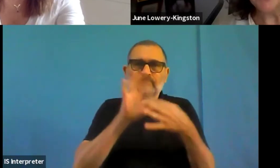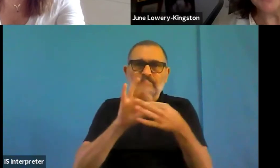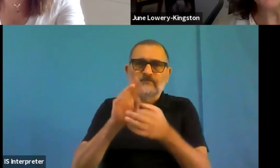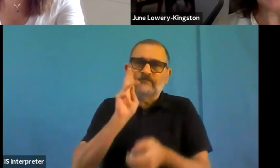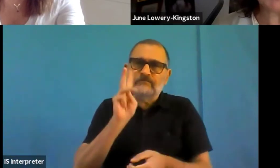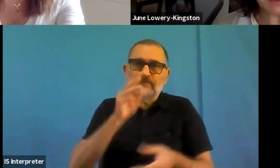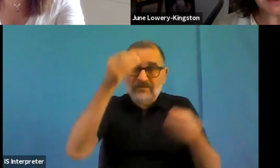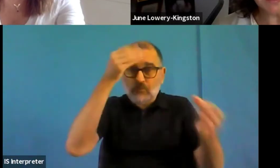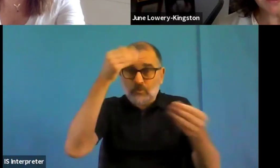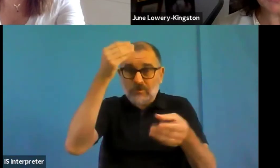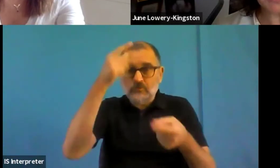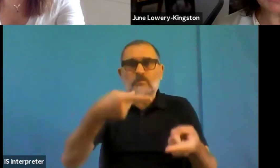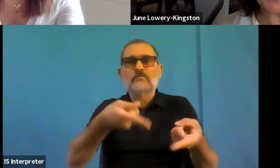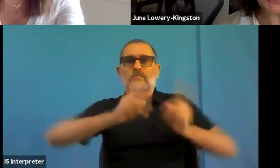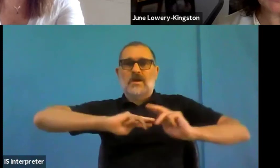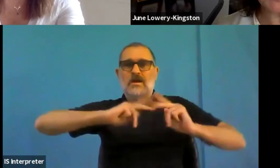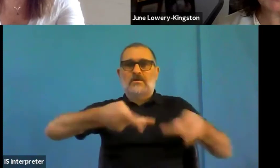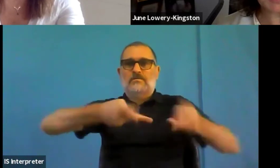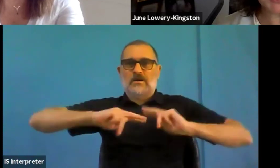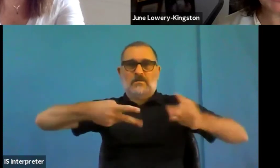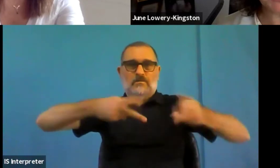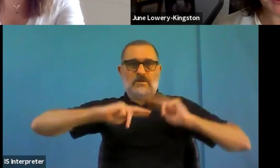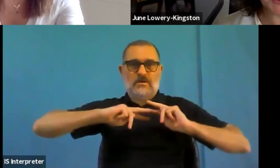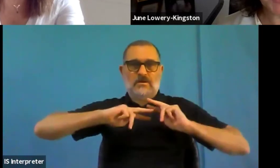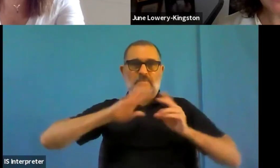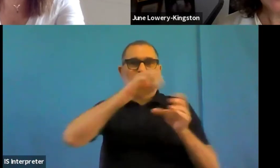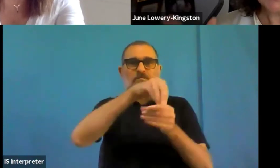And then we have the deadline of 23rd of June to publish the review.